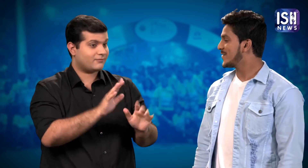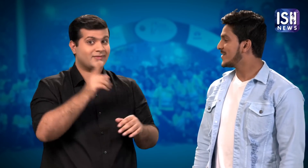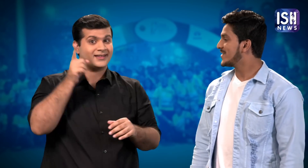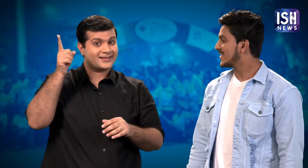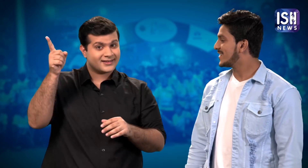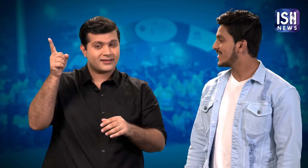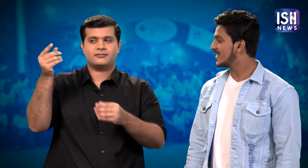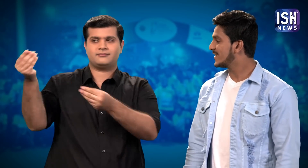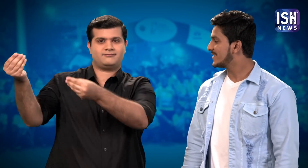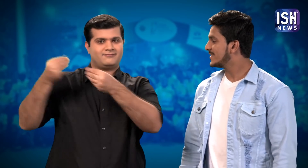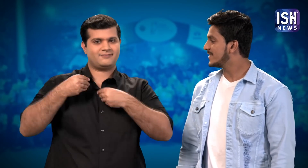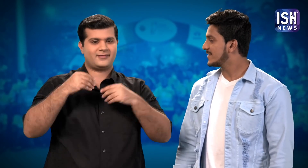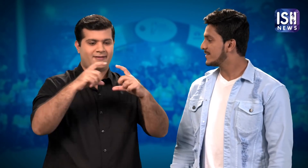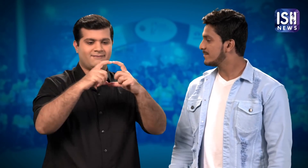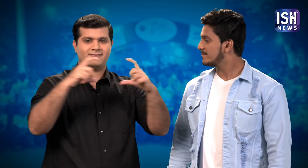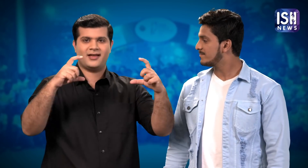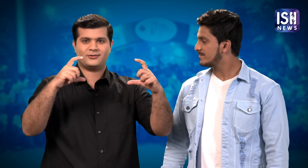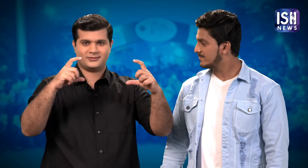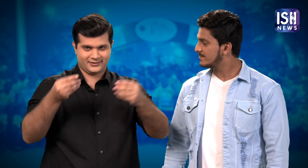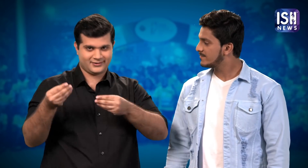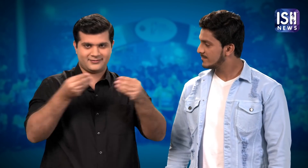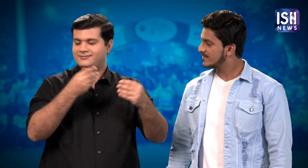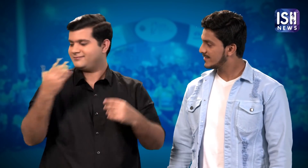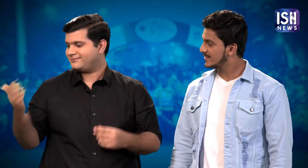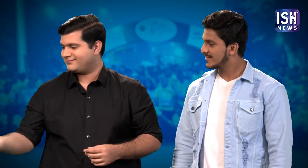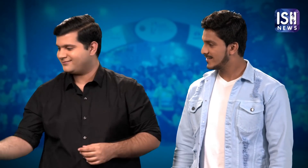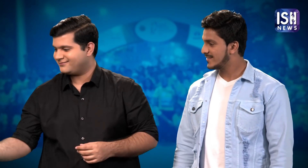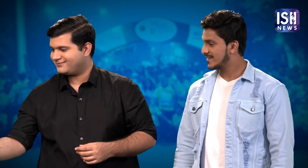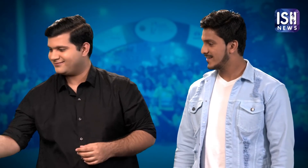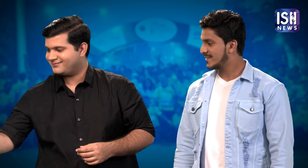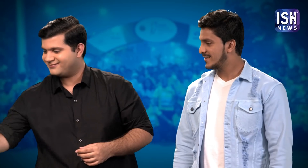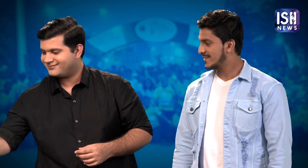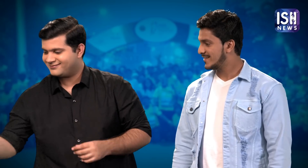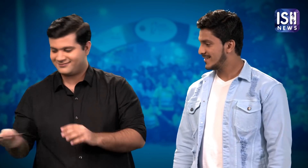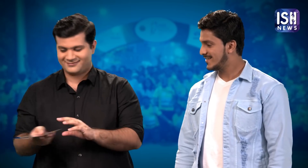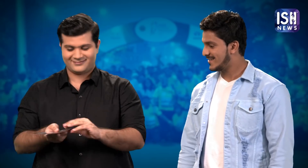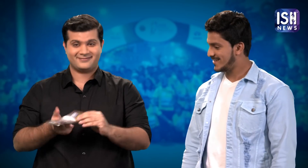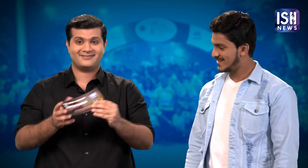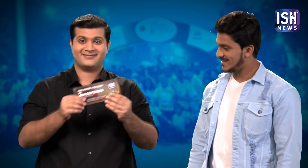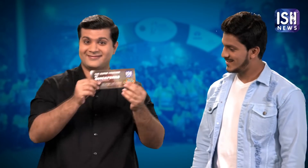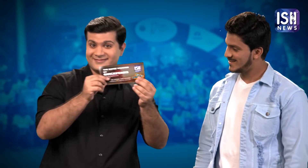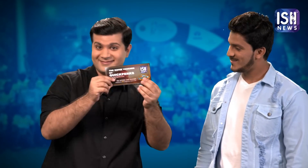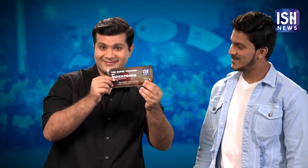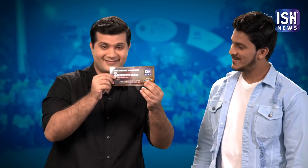They have given us these vouchers.